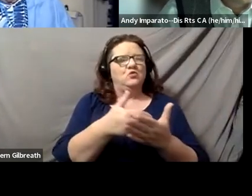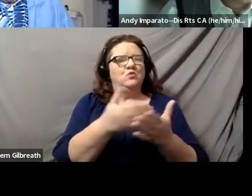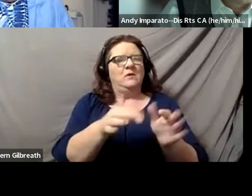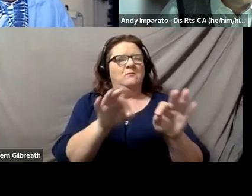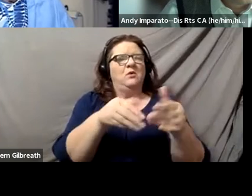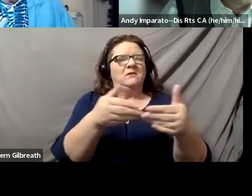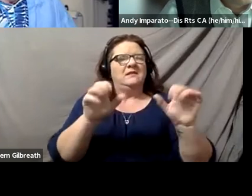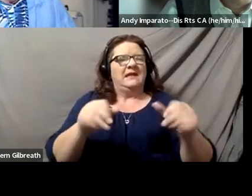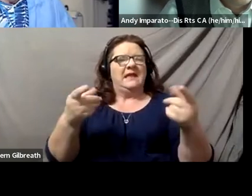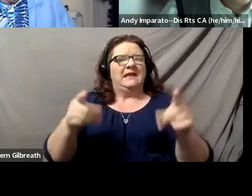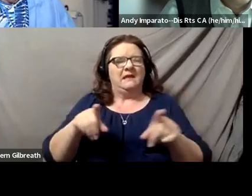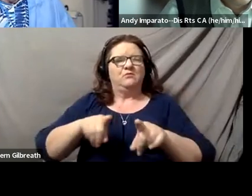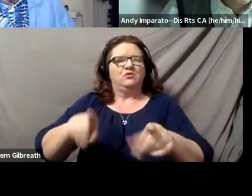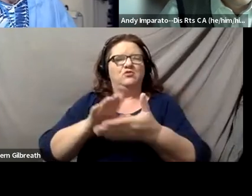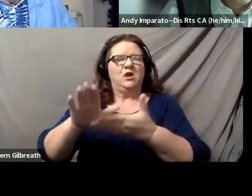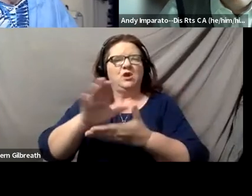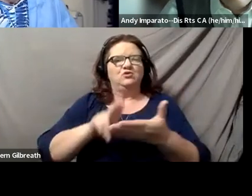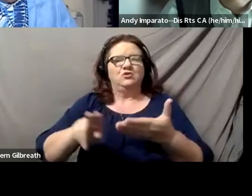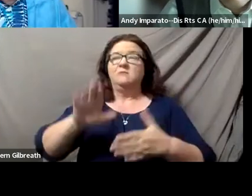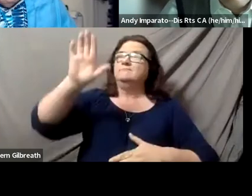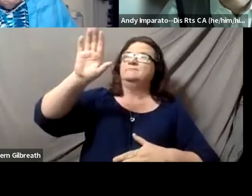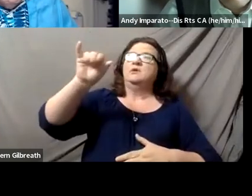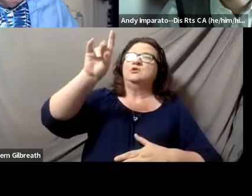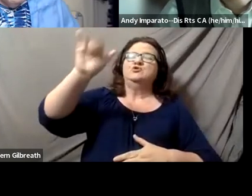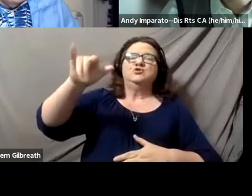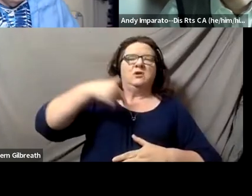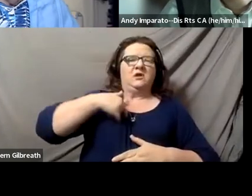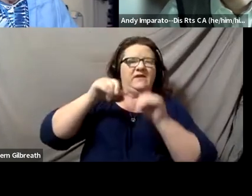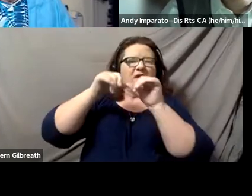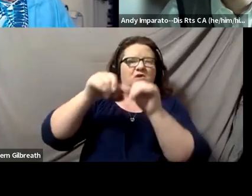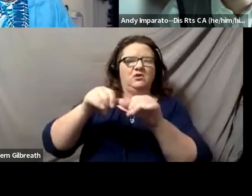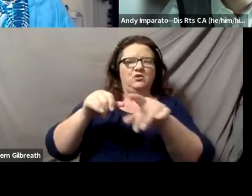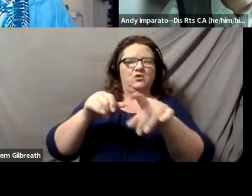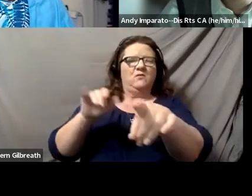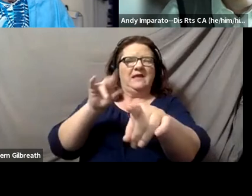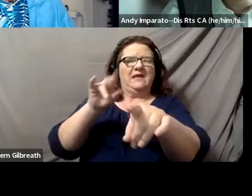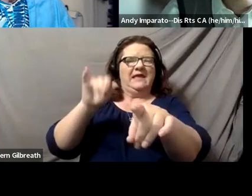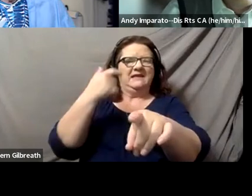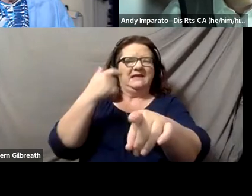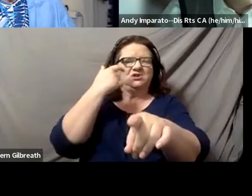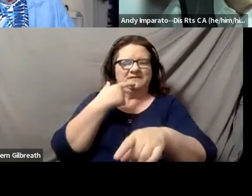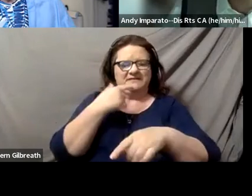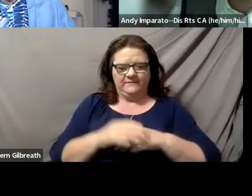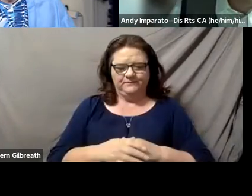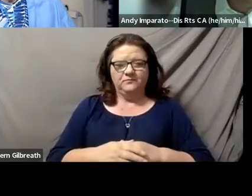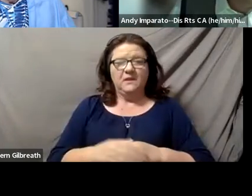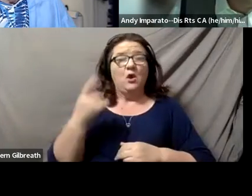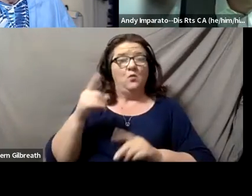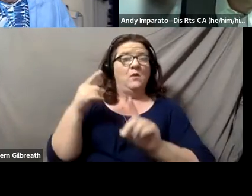This is Judy, and if I could continue on what Andy is saying. So one point I think that's very important,